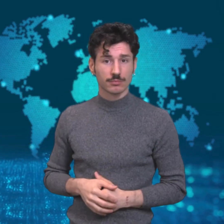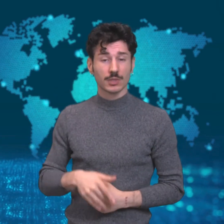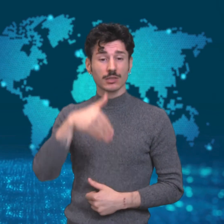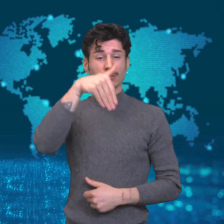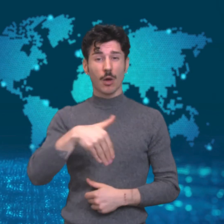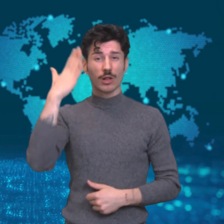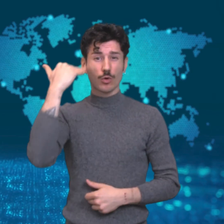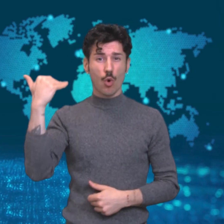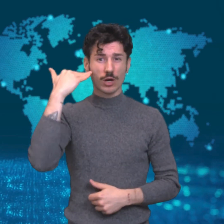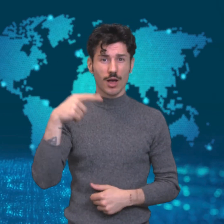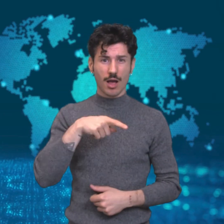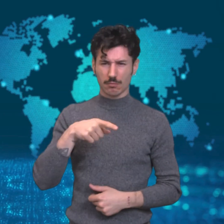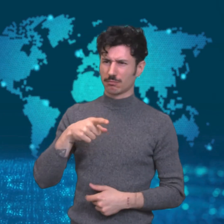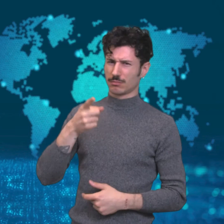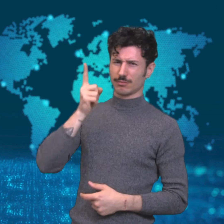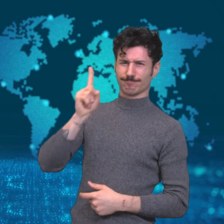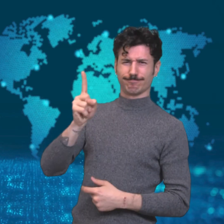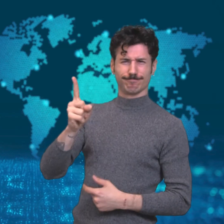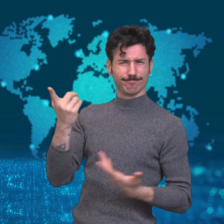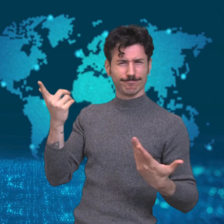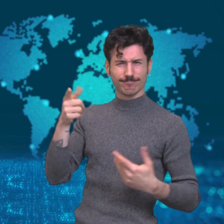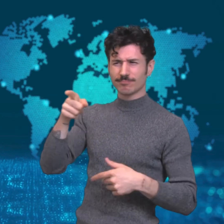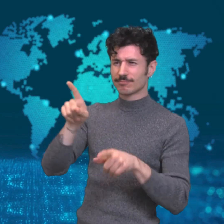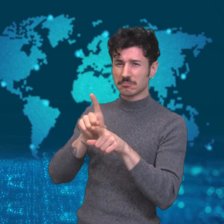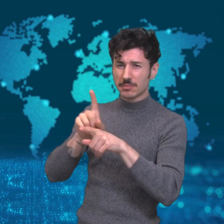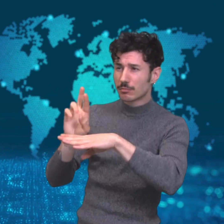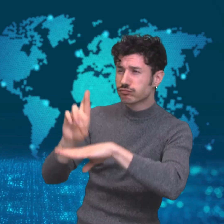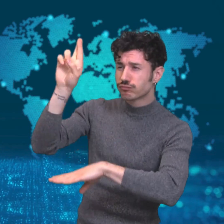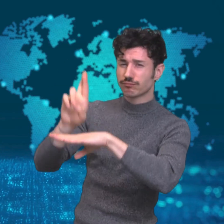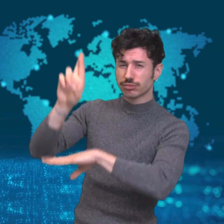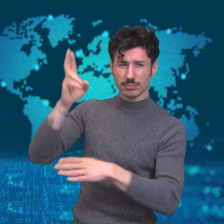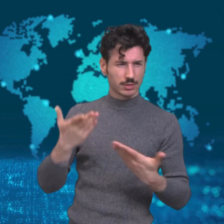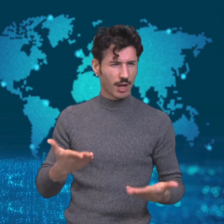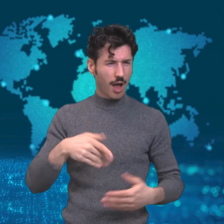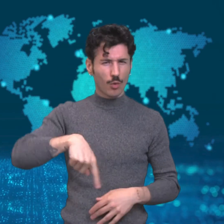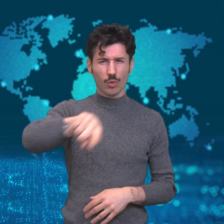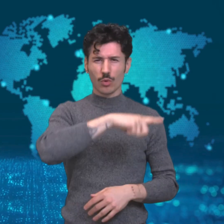South Korea condemned the timing of the test because